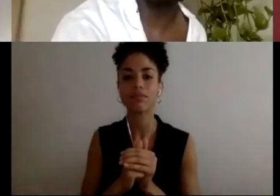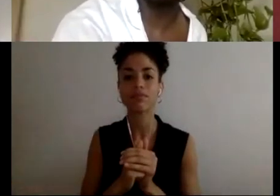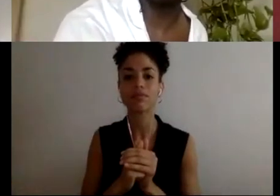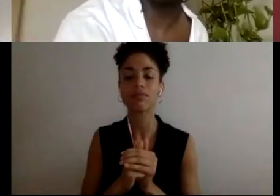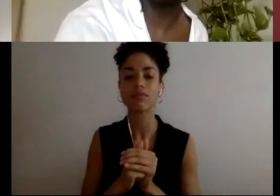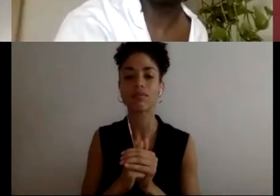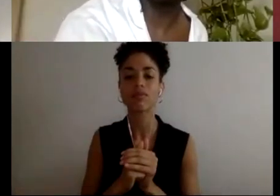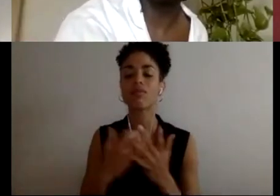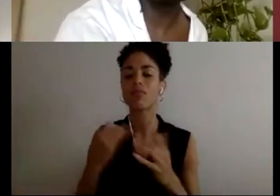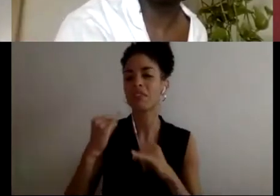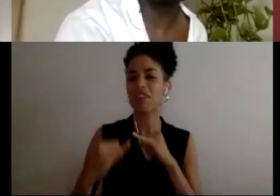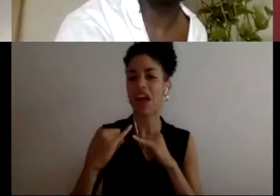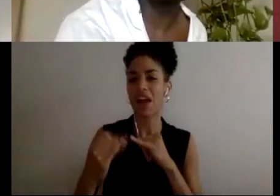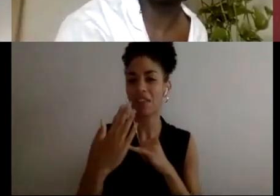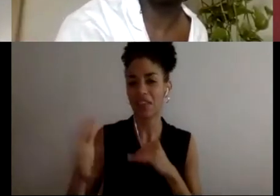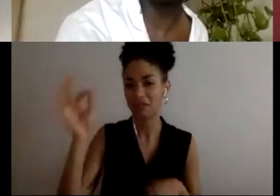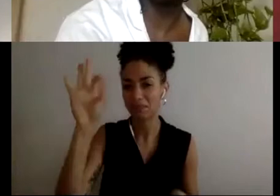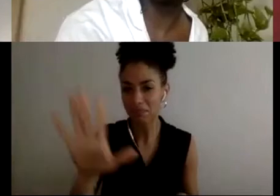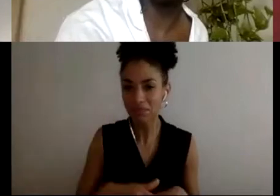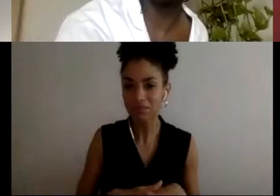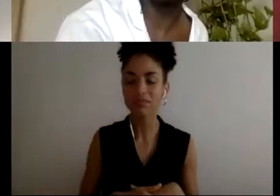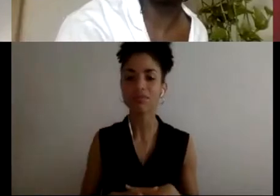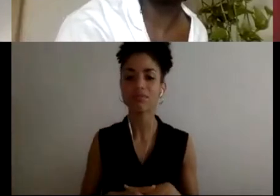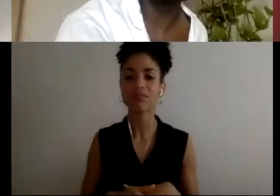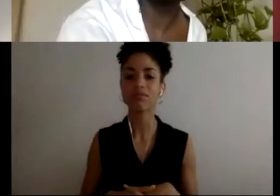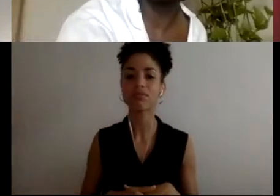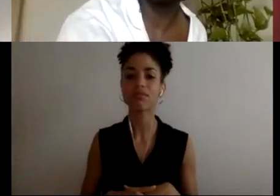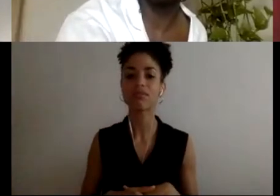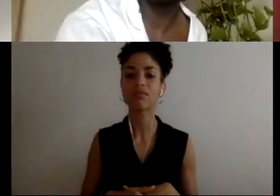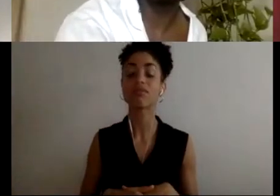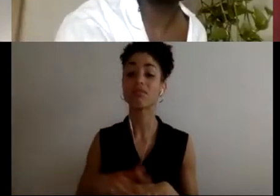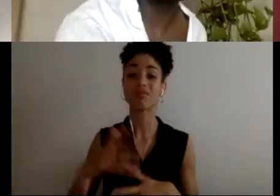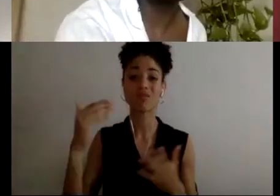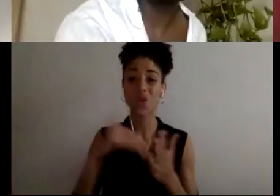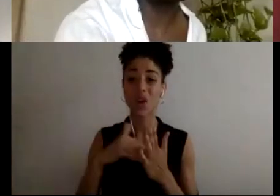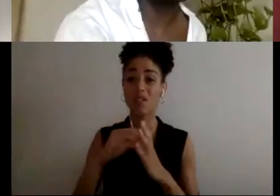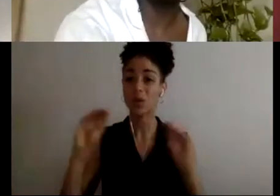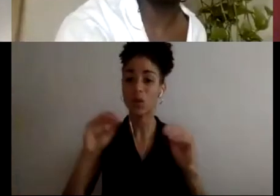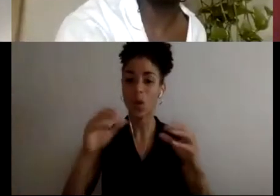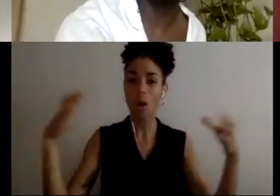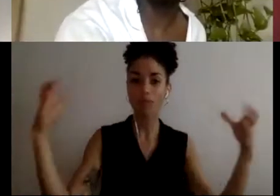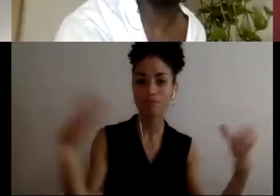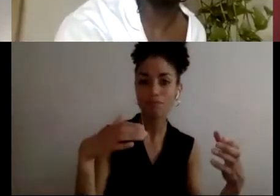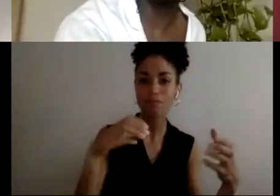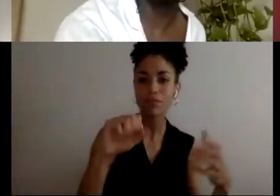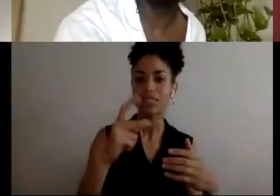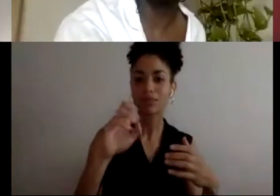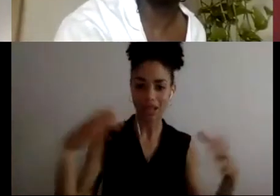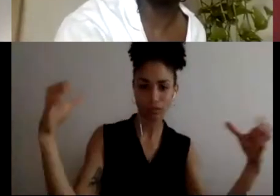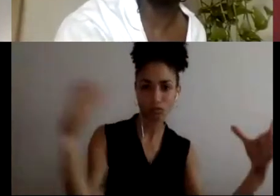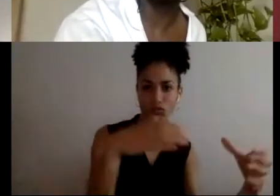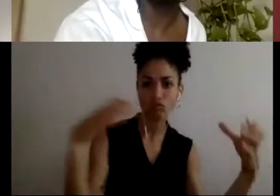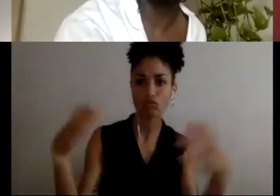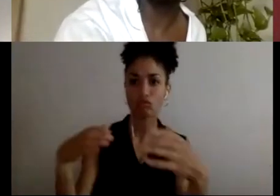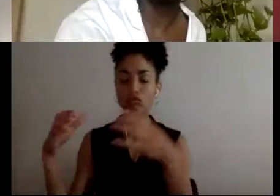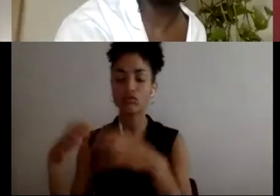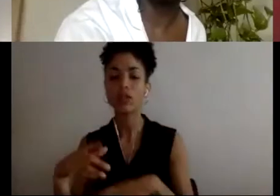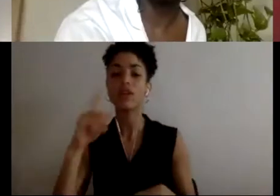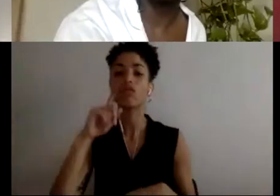final thing, I'll throw out, is just we don't have convening spaces for people who are outside of a particular locale to come together, particularly